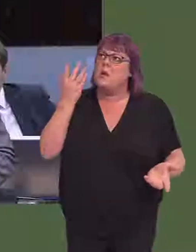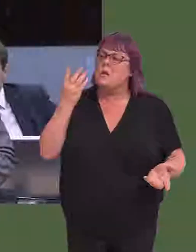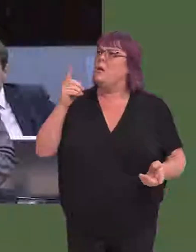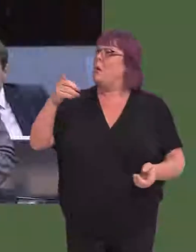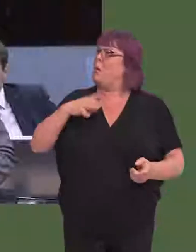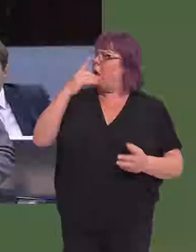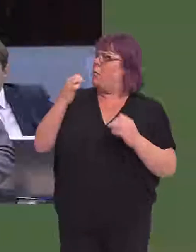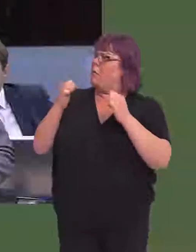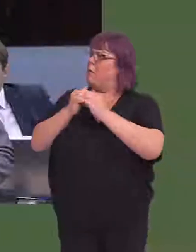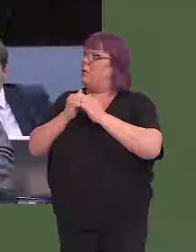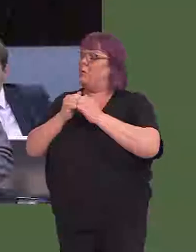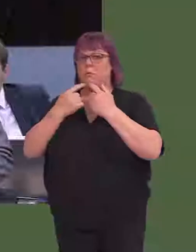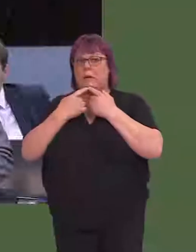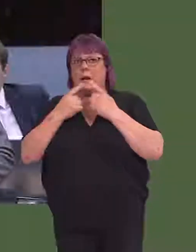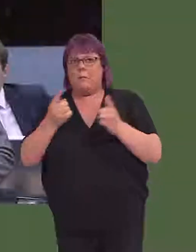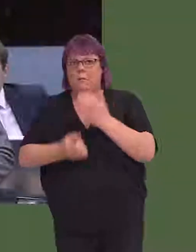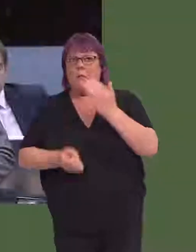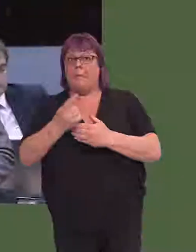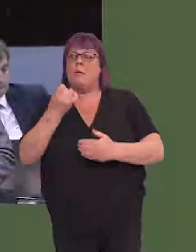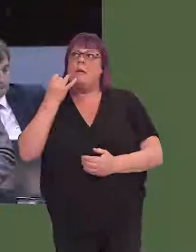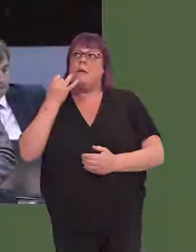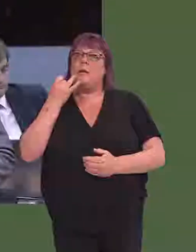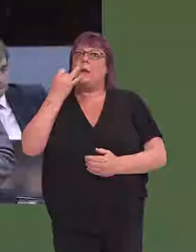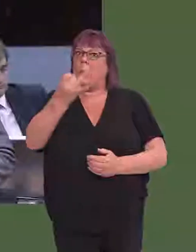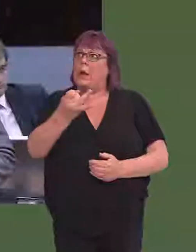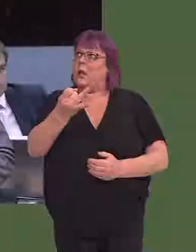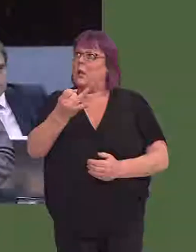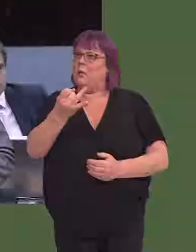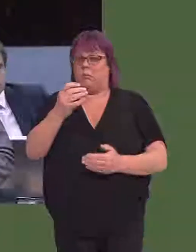be made. Is the First Minister able to confirm that the announcement will still be made in May